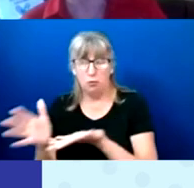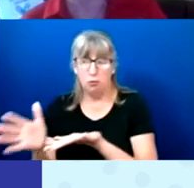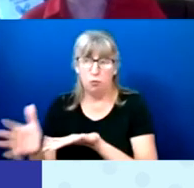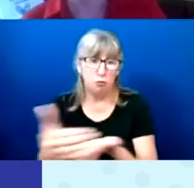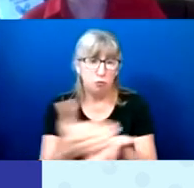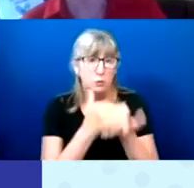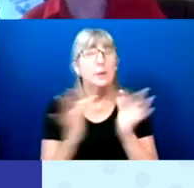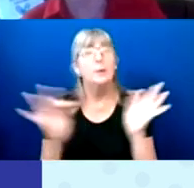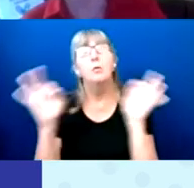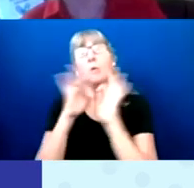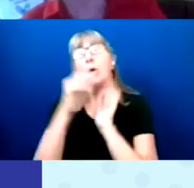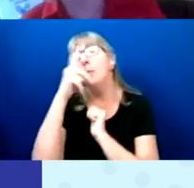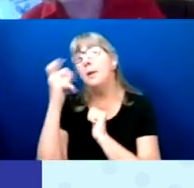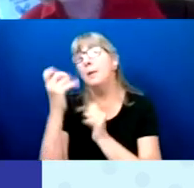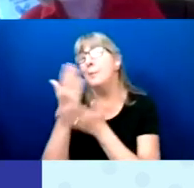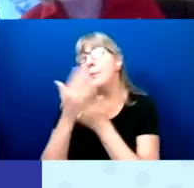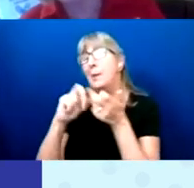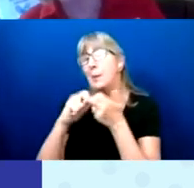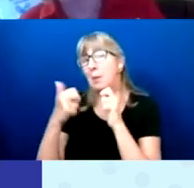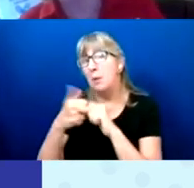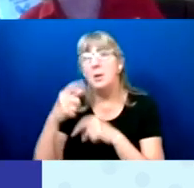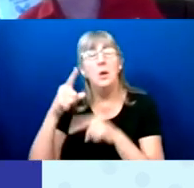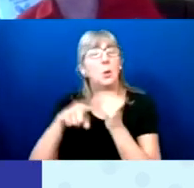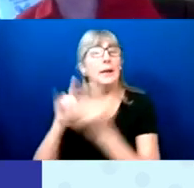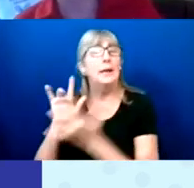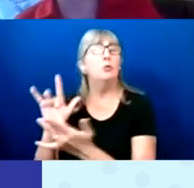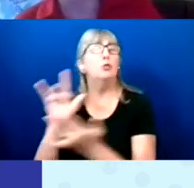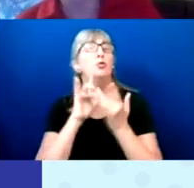is we're not able to reach certain groups of people.